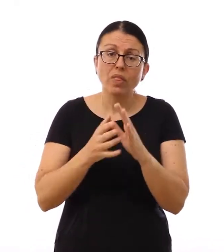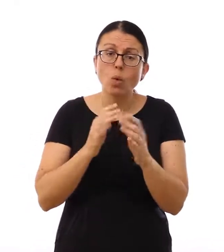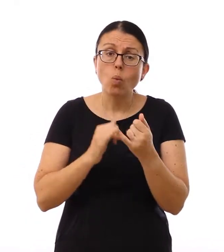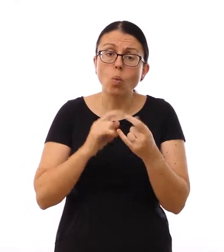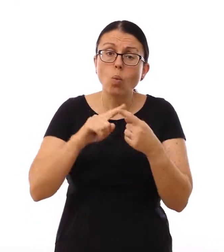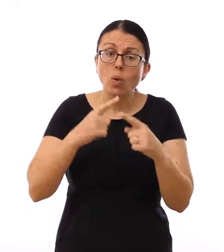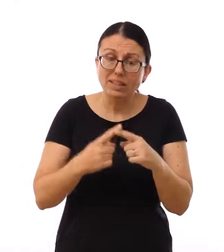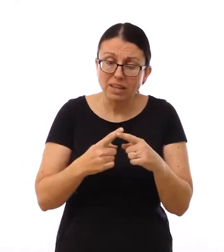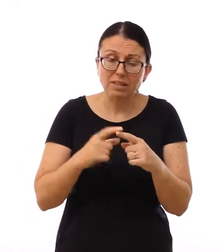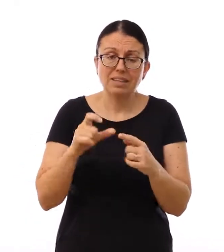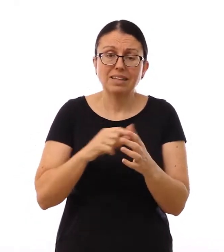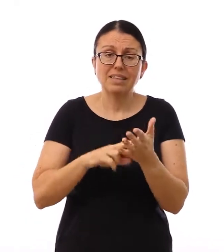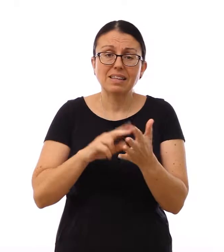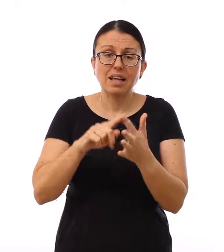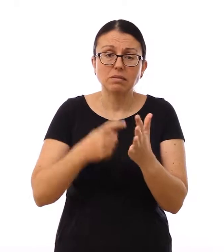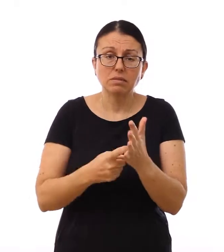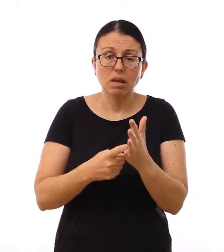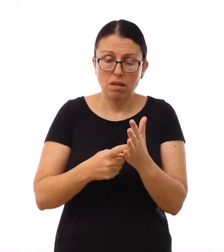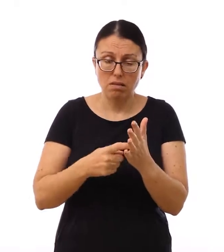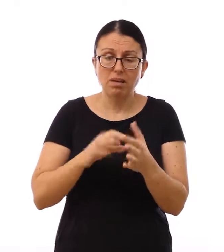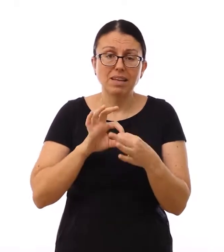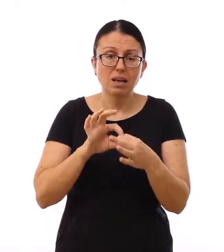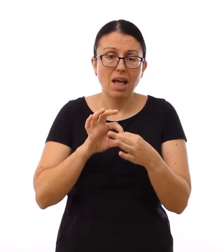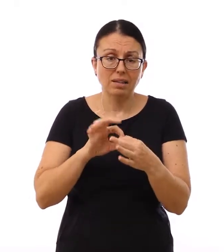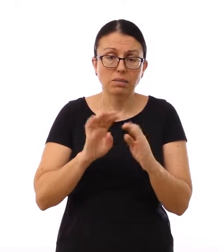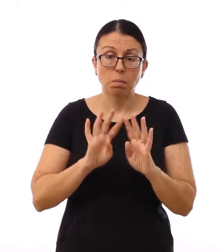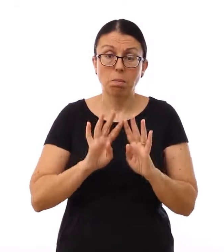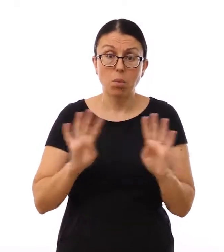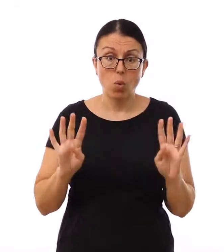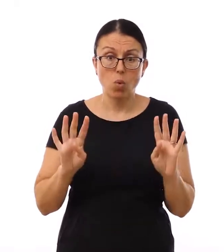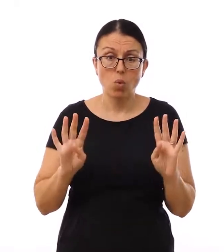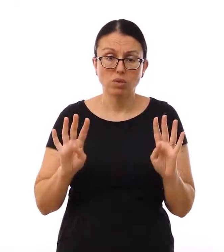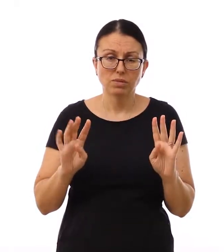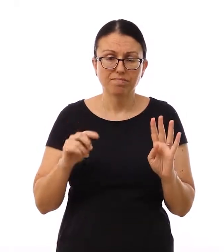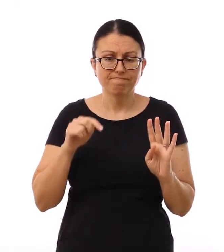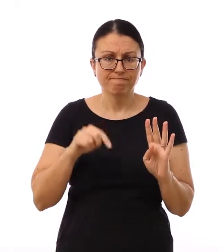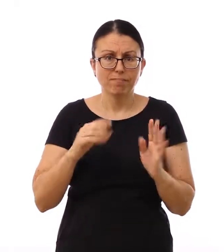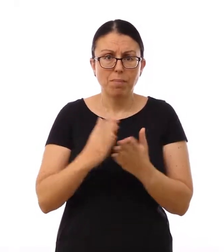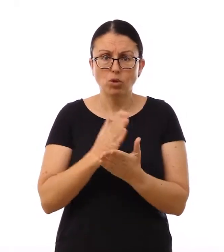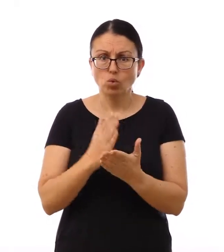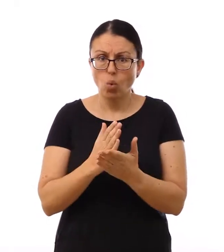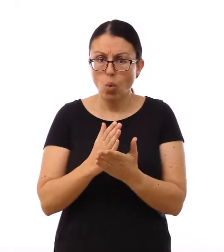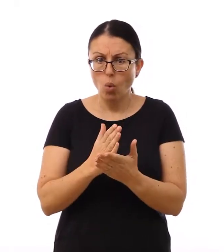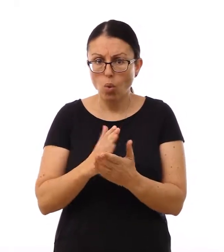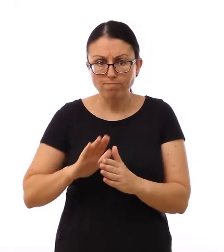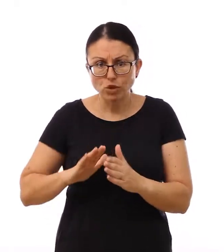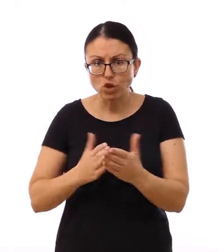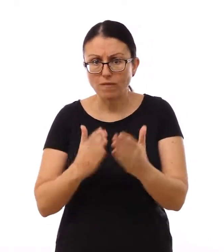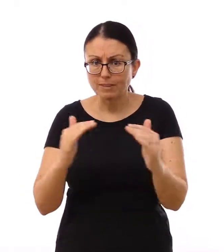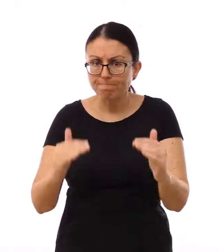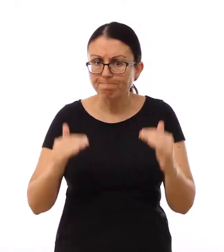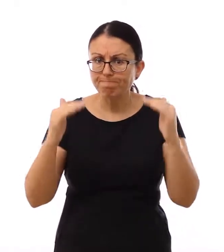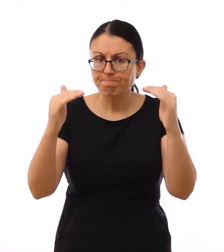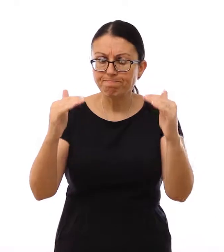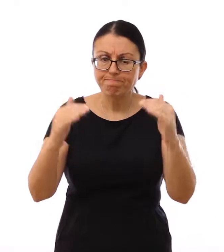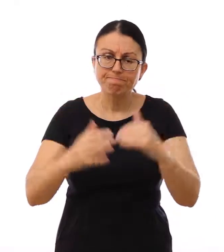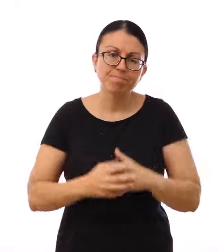Wessex Cancer Alliance’s Board to make sure this happens.